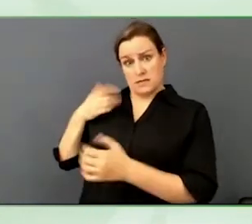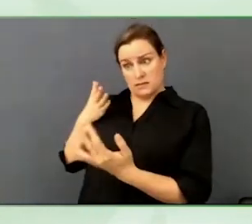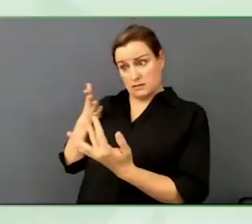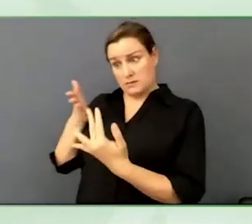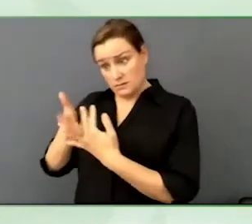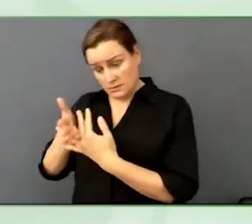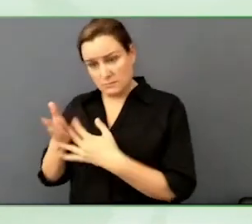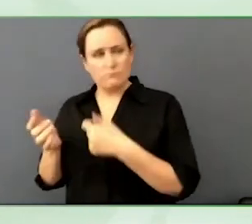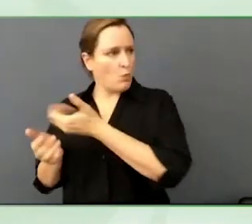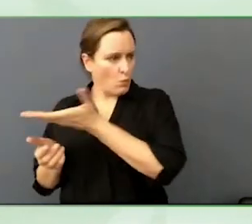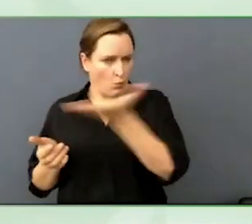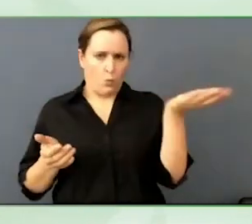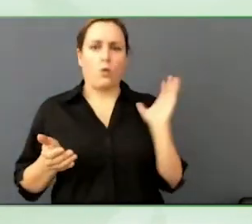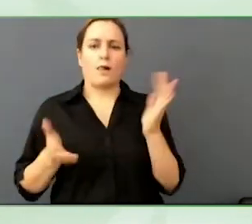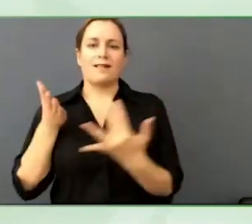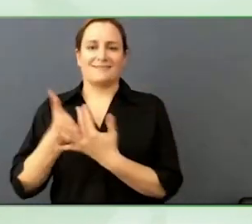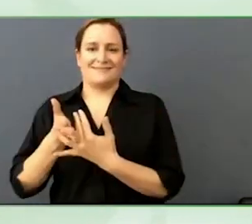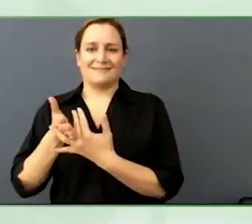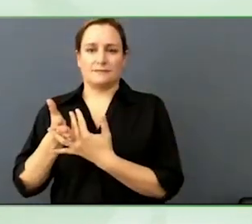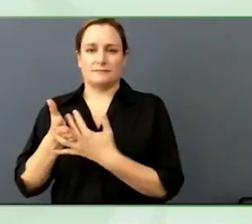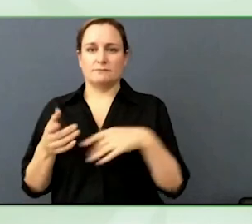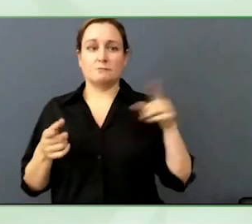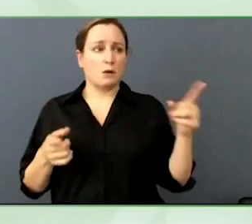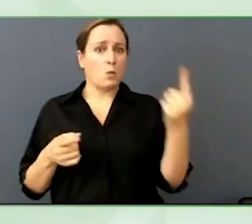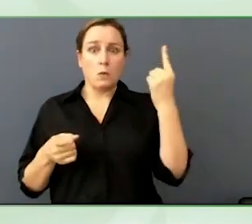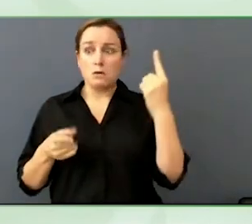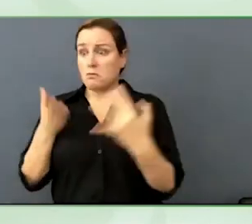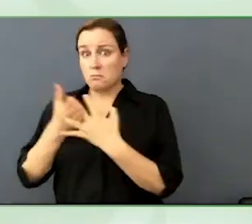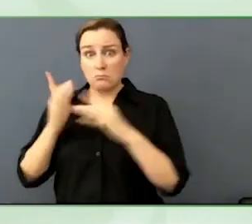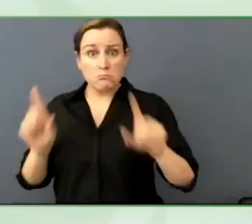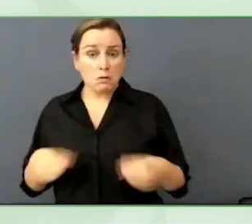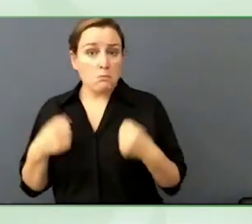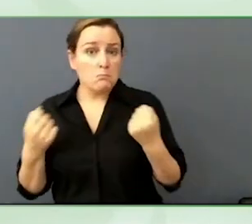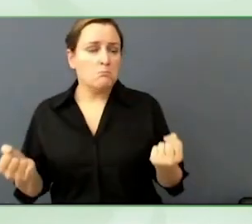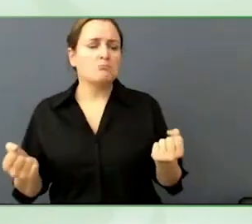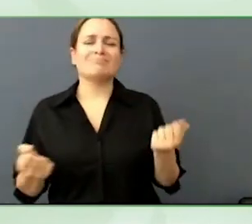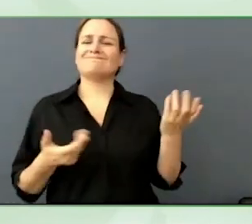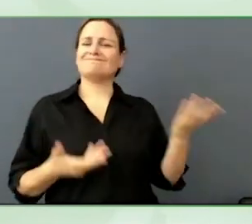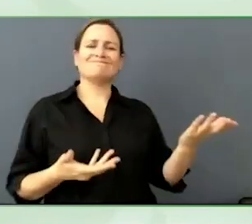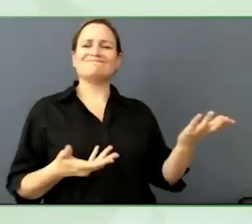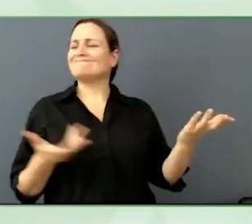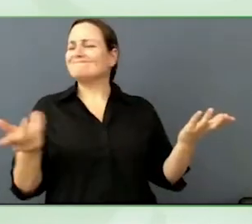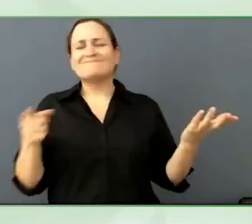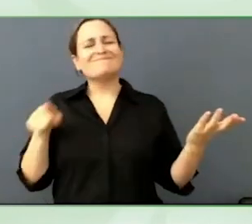you look into the future, what are some of the… both the opportunity